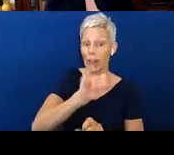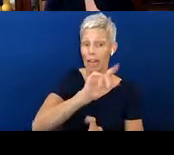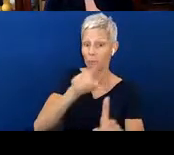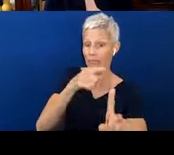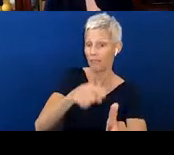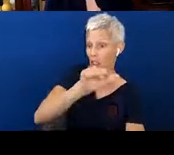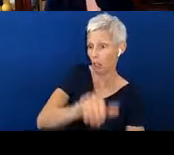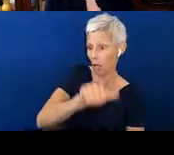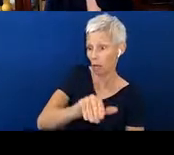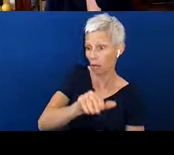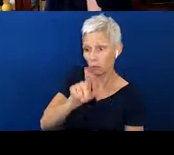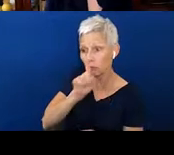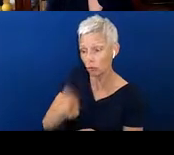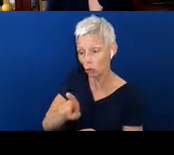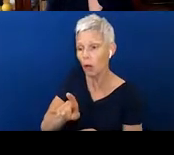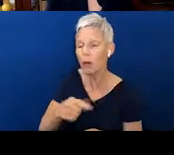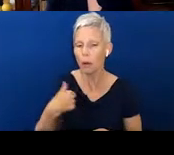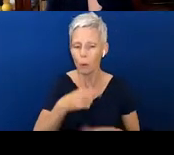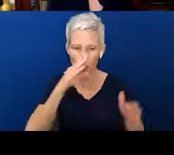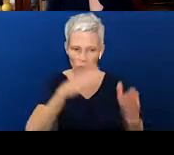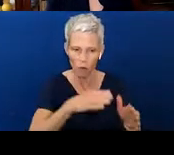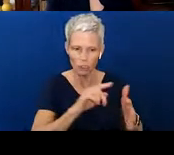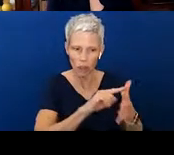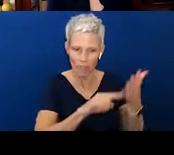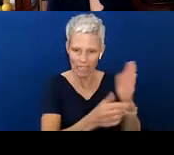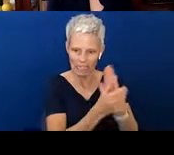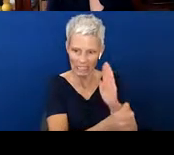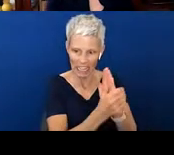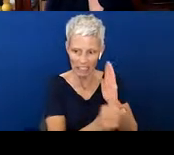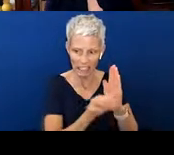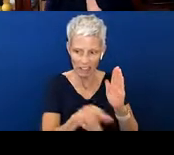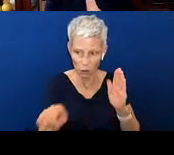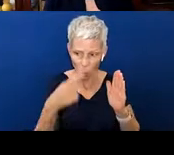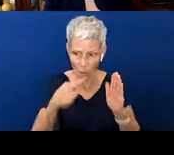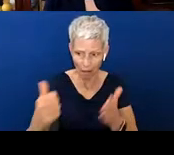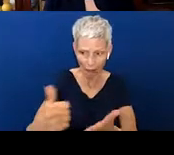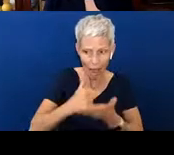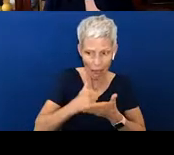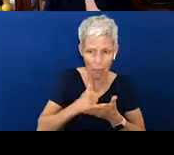and it'd be really great if you could help out and, and here's an idea. He's not quite getting